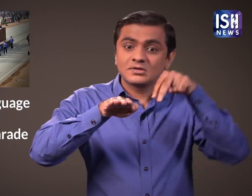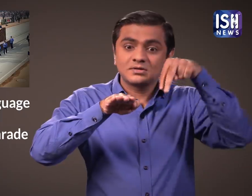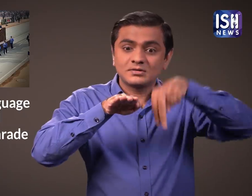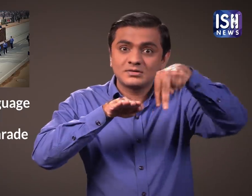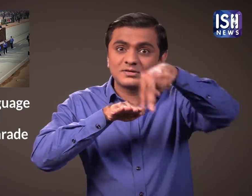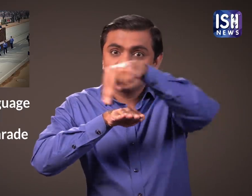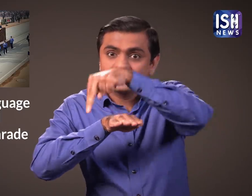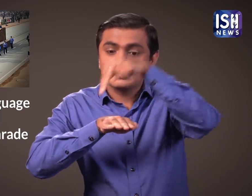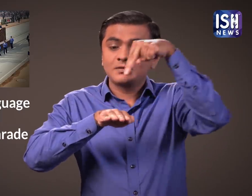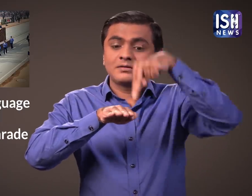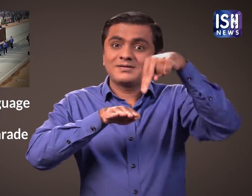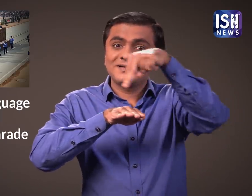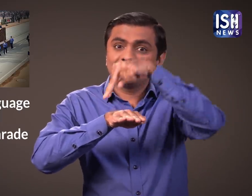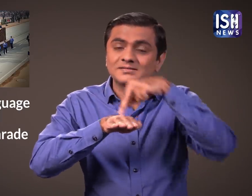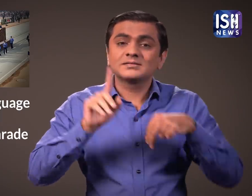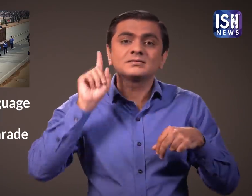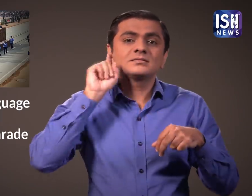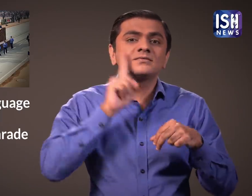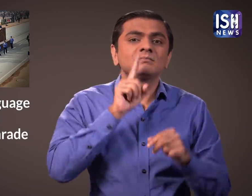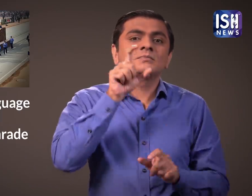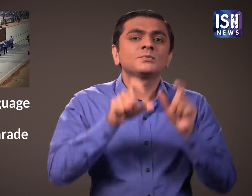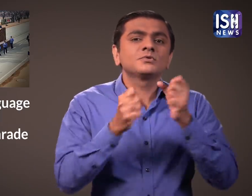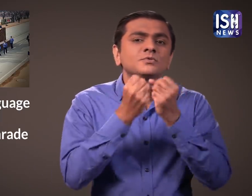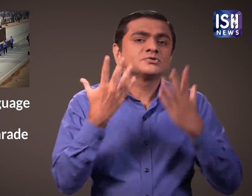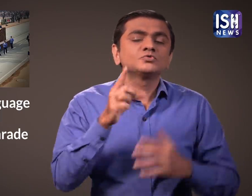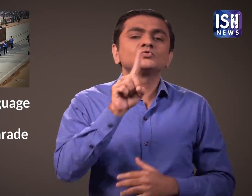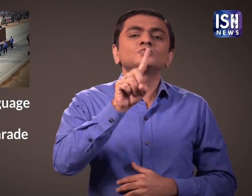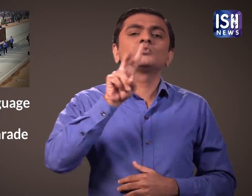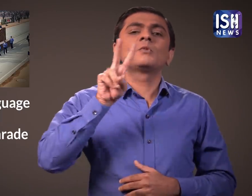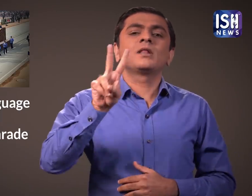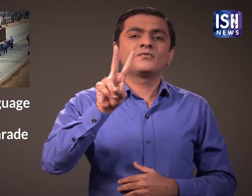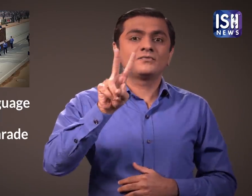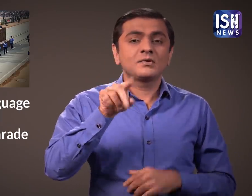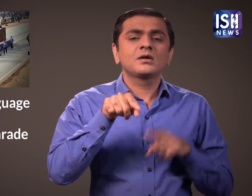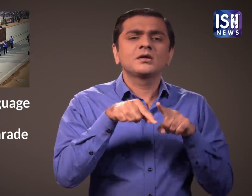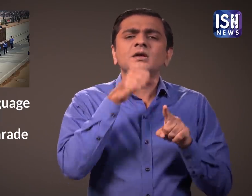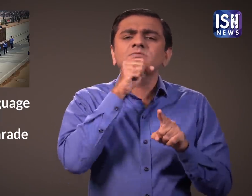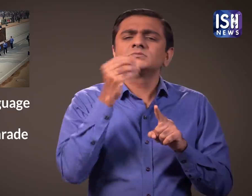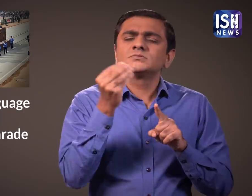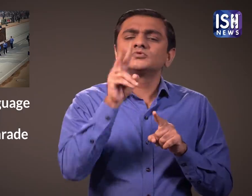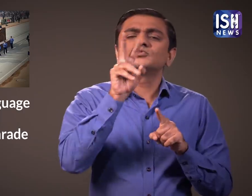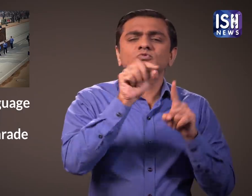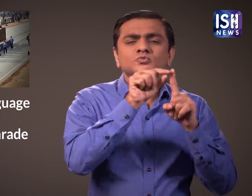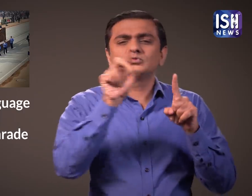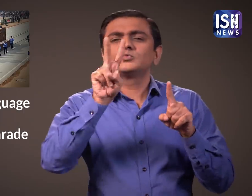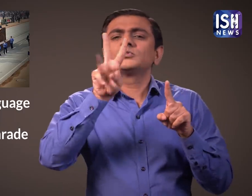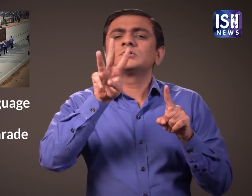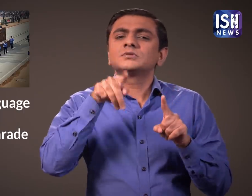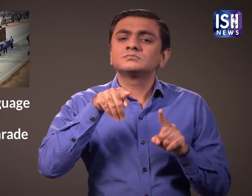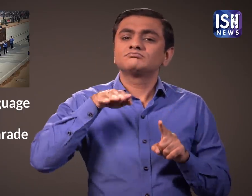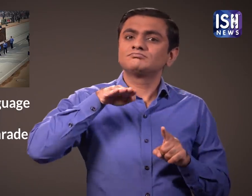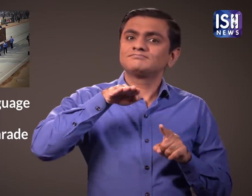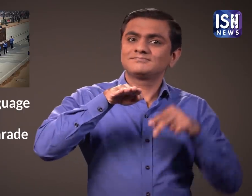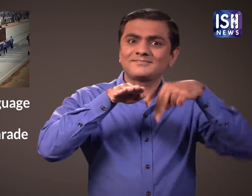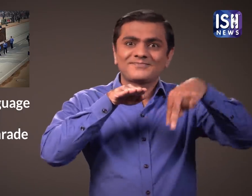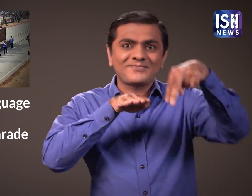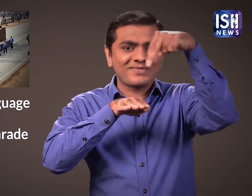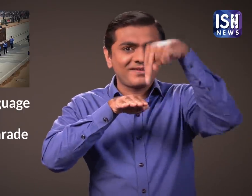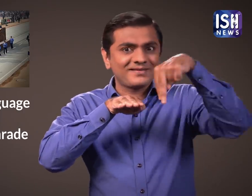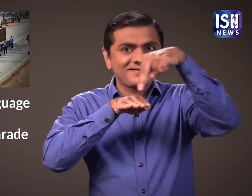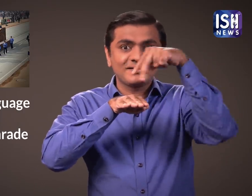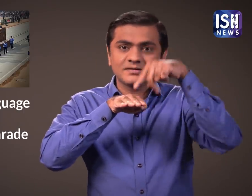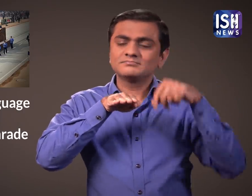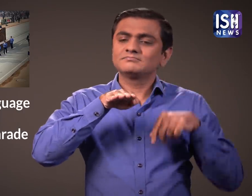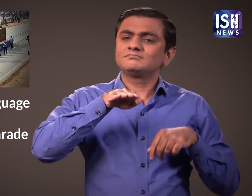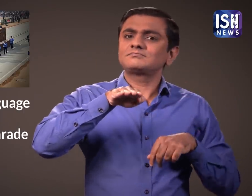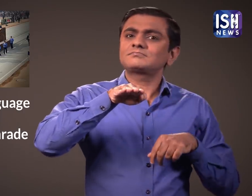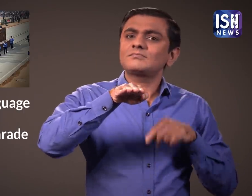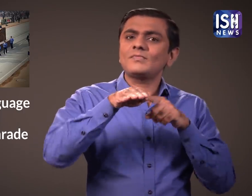In the Tableau, there were 12 Deaf artists, in the age group of 20-23.